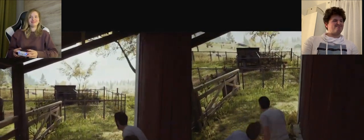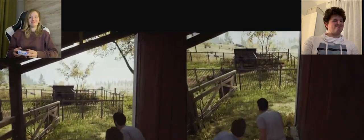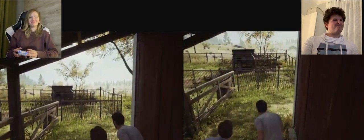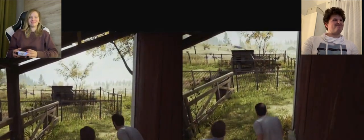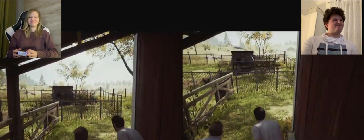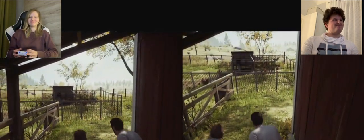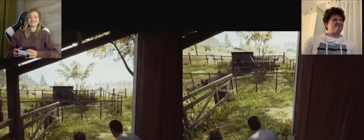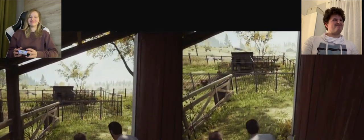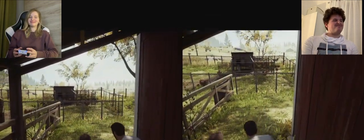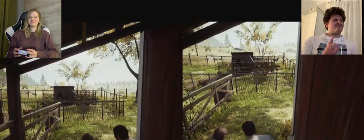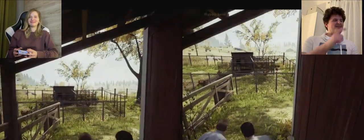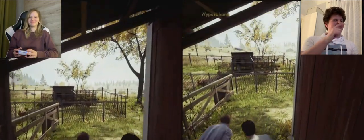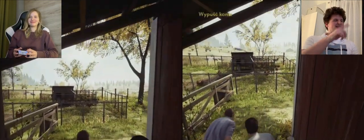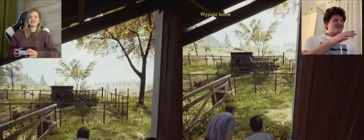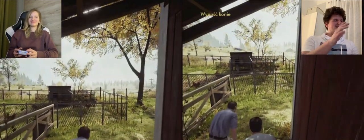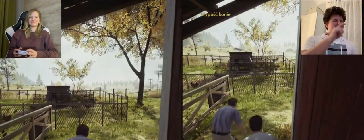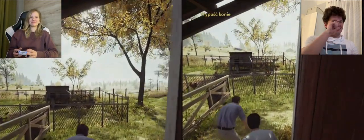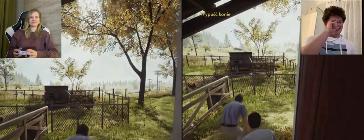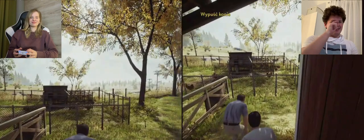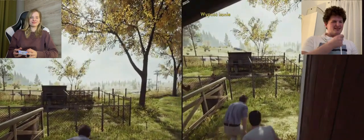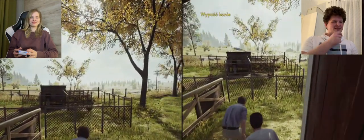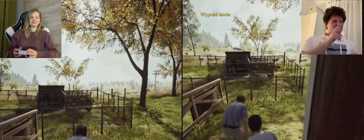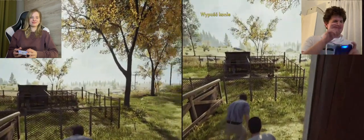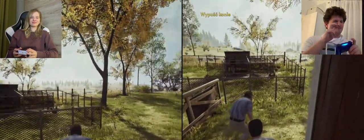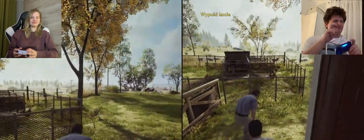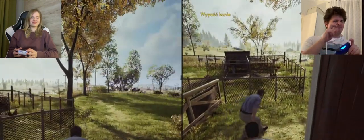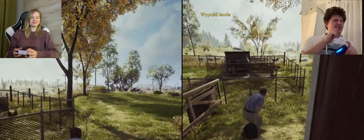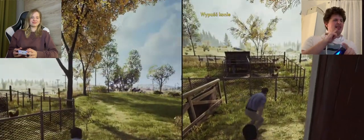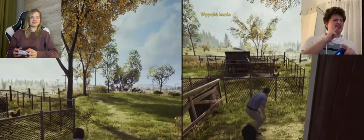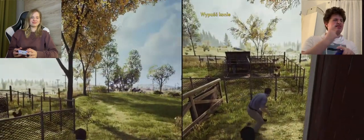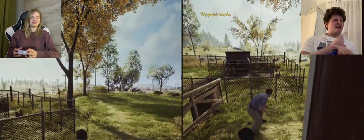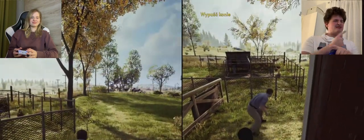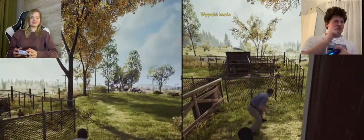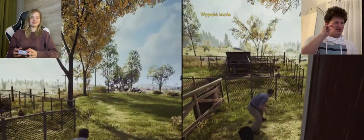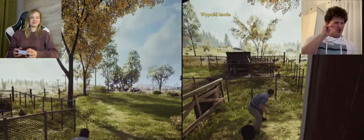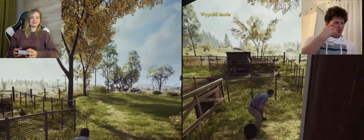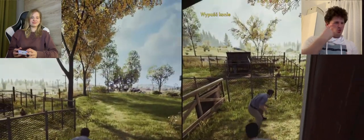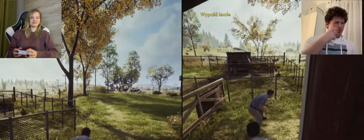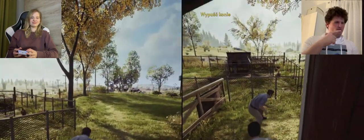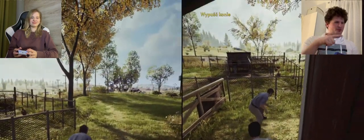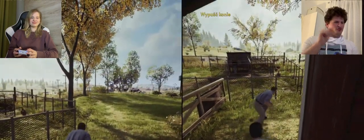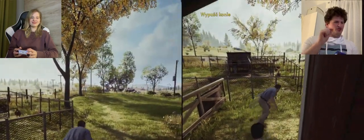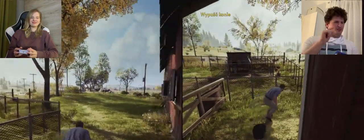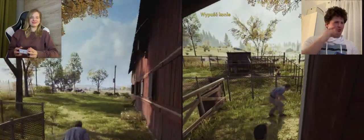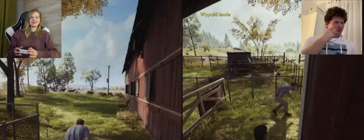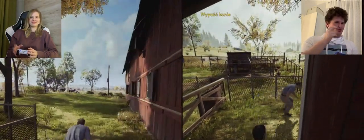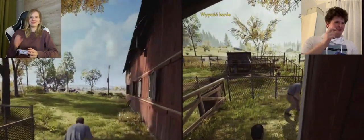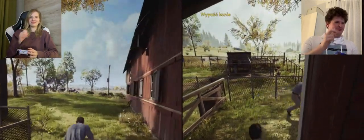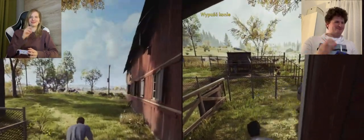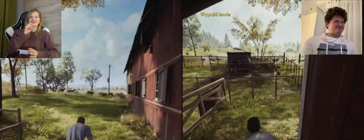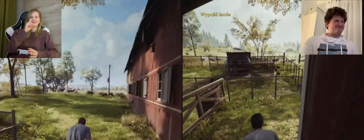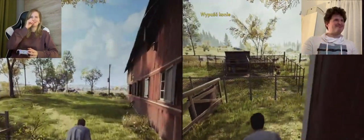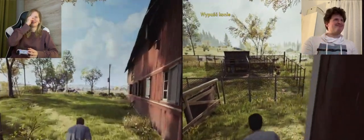A: Leo has the stupidest idea, right?